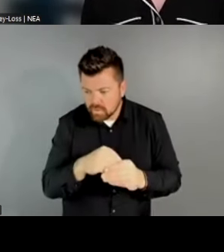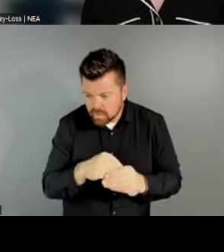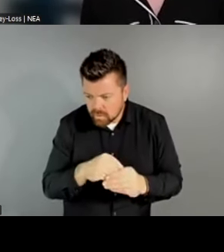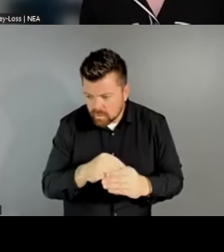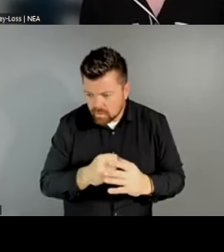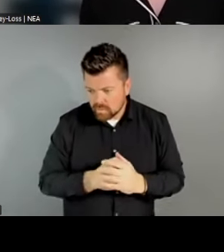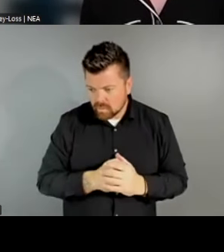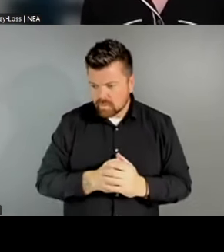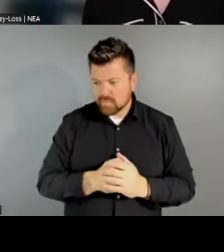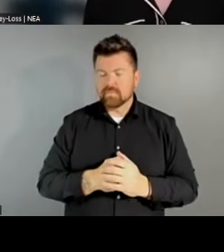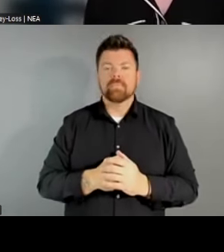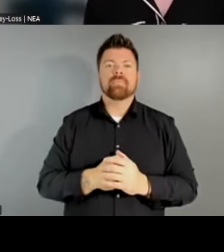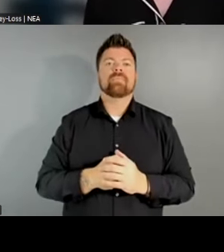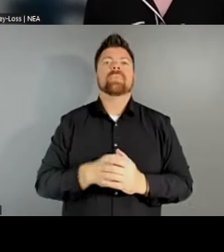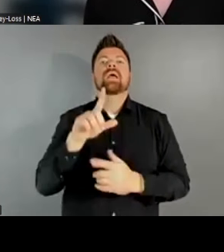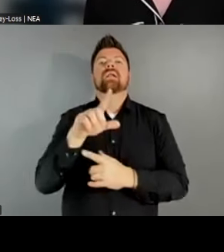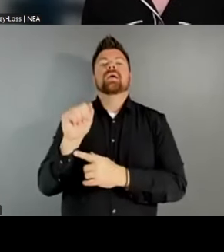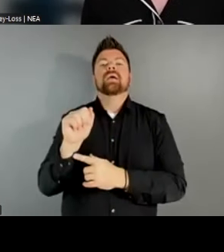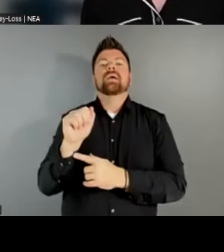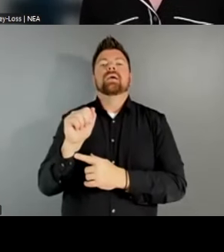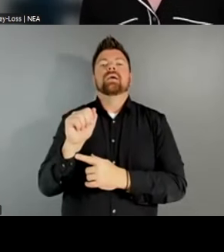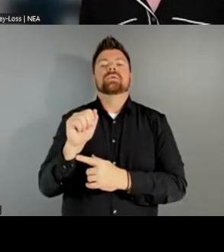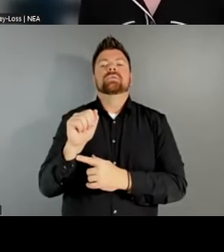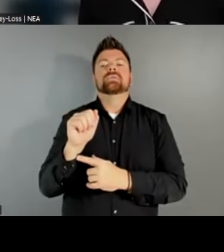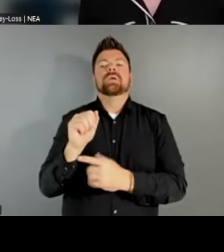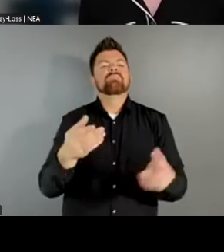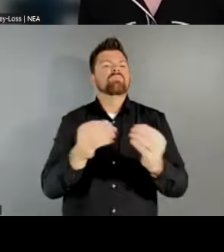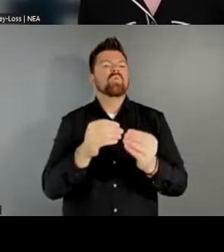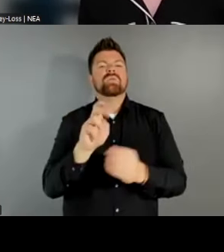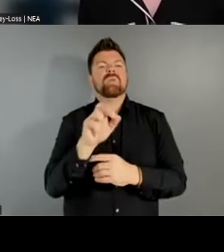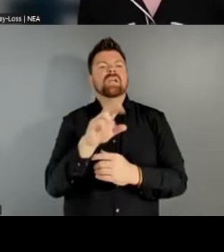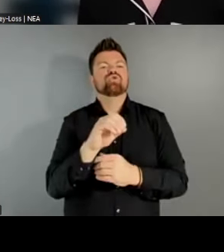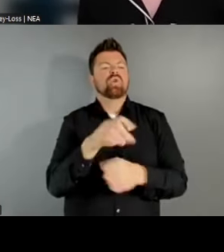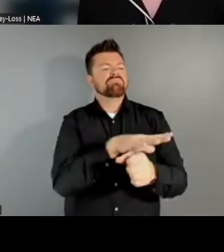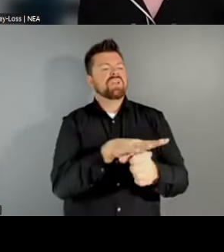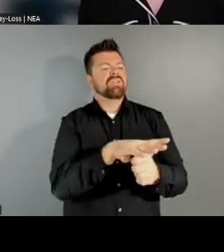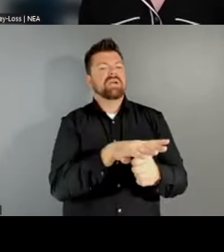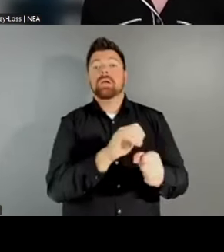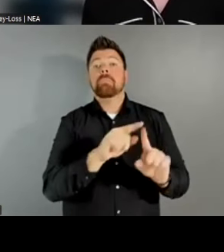located in a slightly more metropolitan area but are really dedicated to serving rural areas or